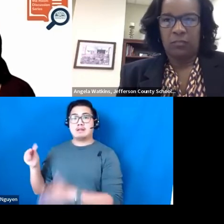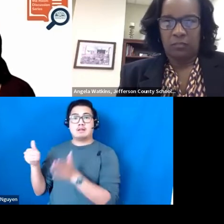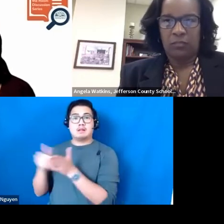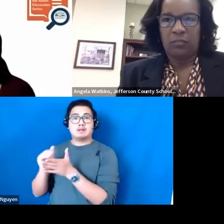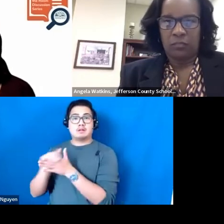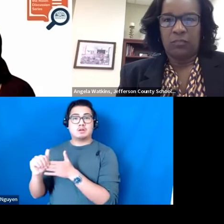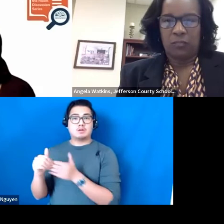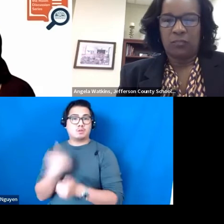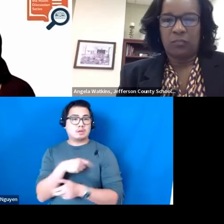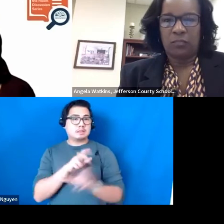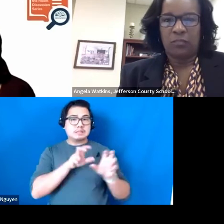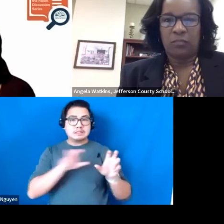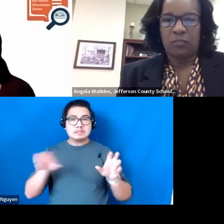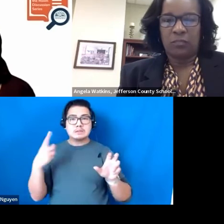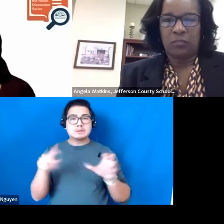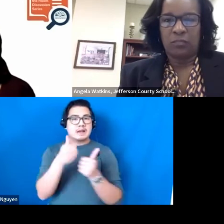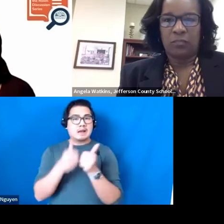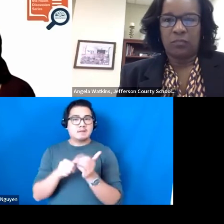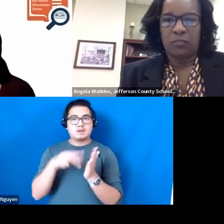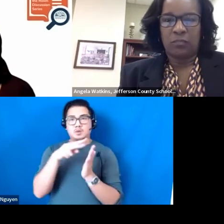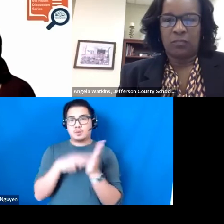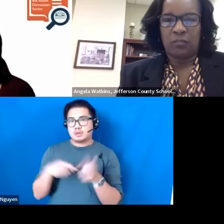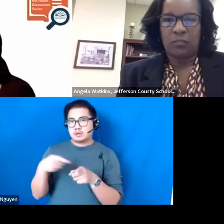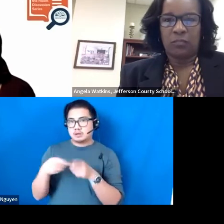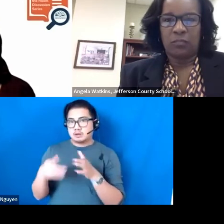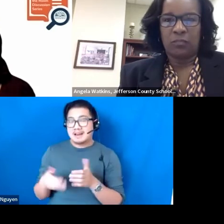Specialist and every school with a Kindergarten,